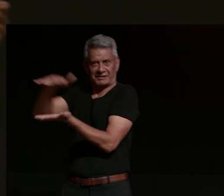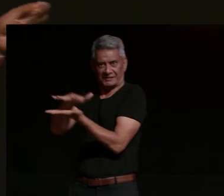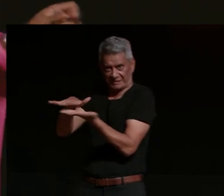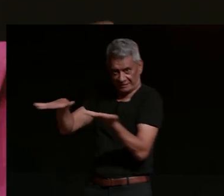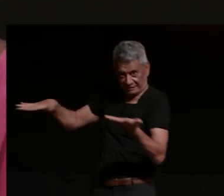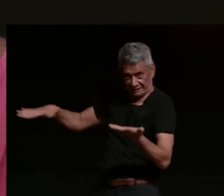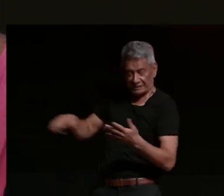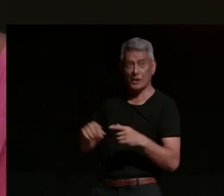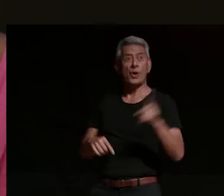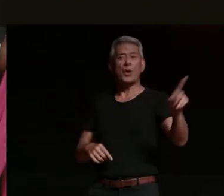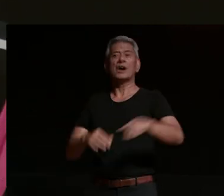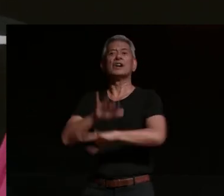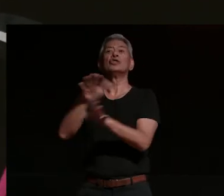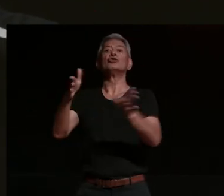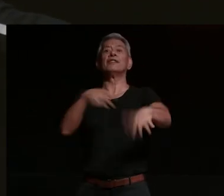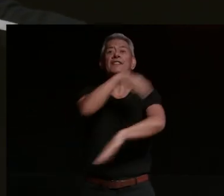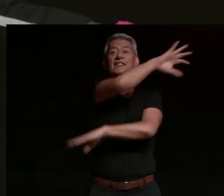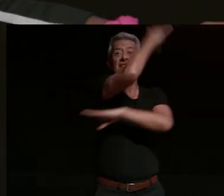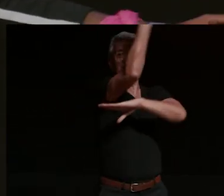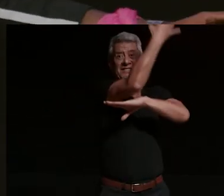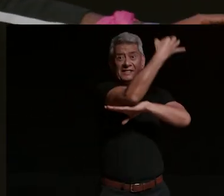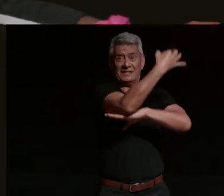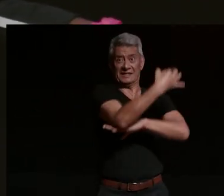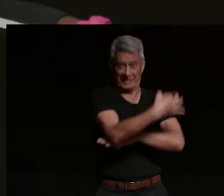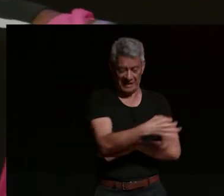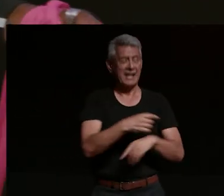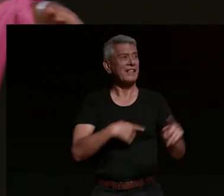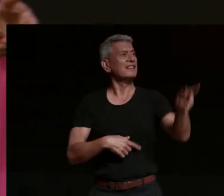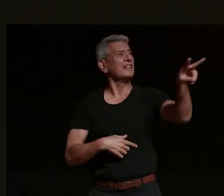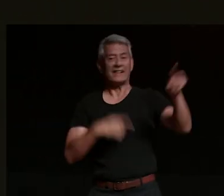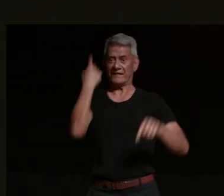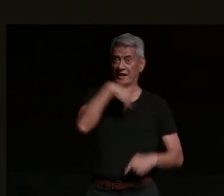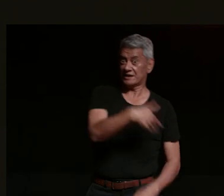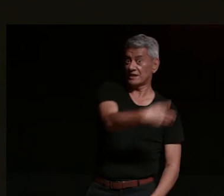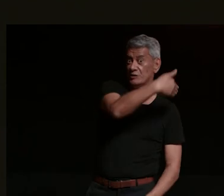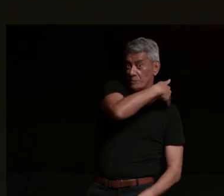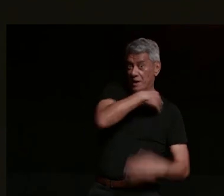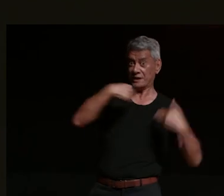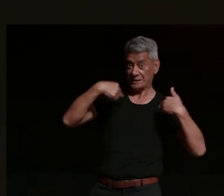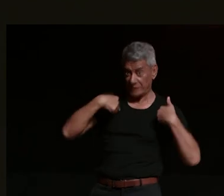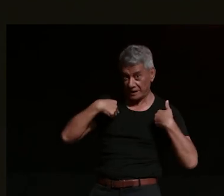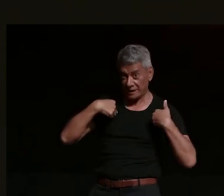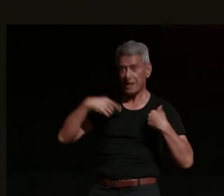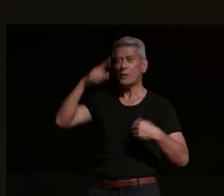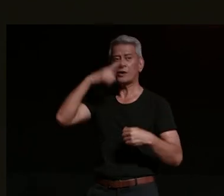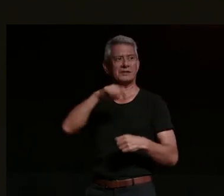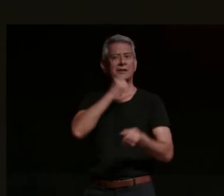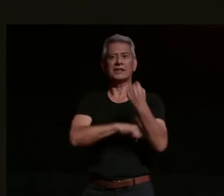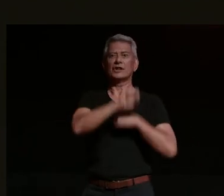by the river where i kiss your face just to be reminded that i want to be an entire home to you